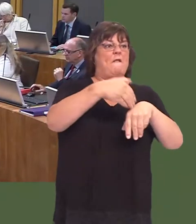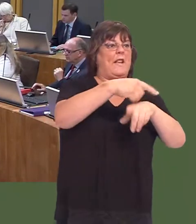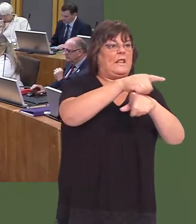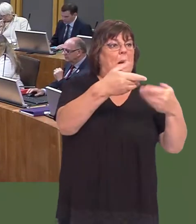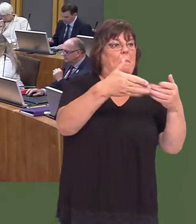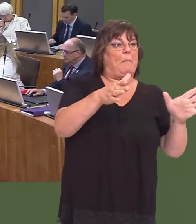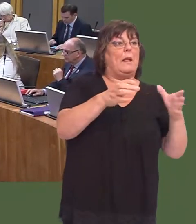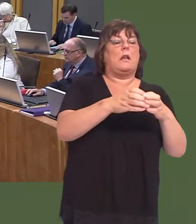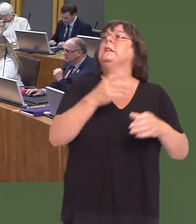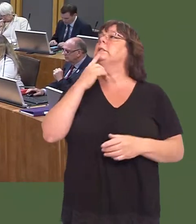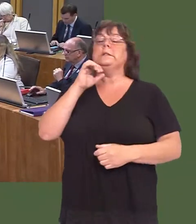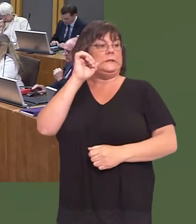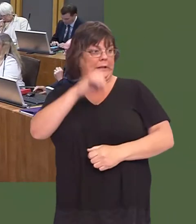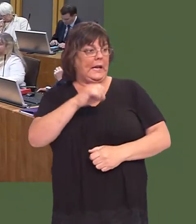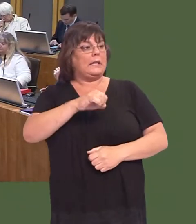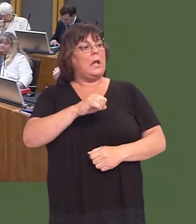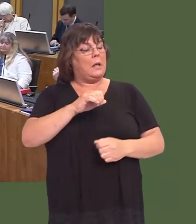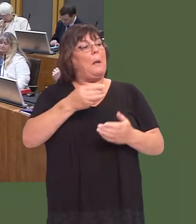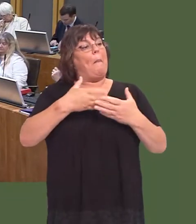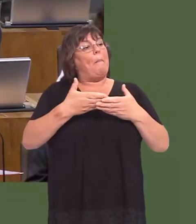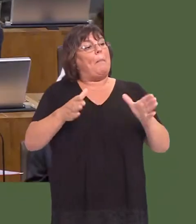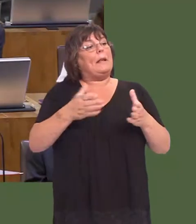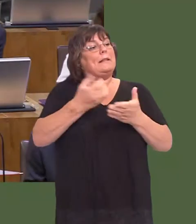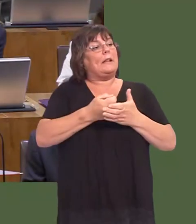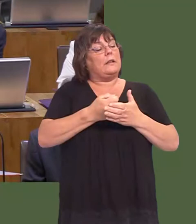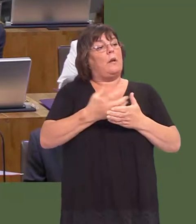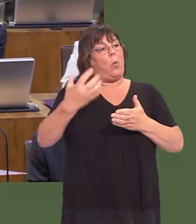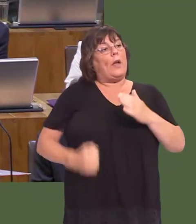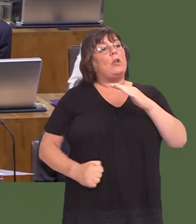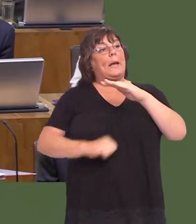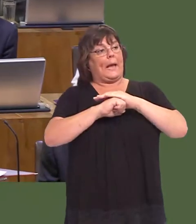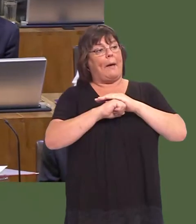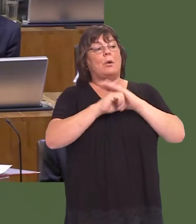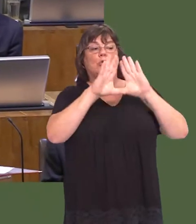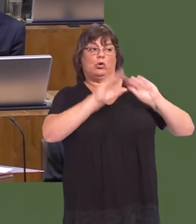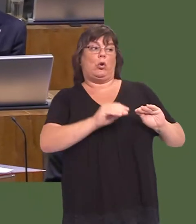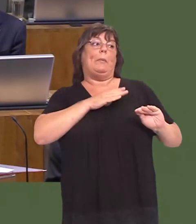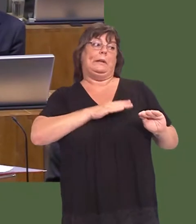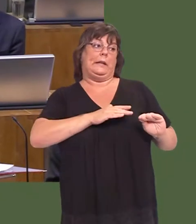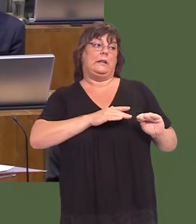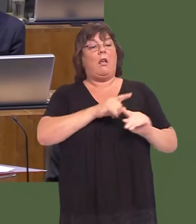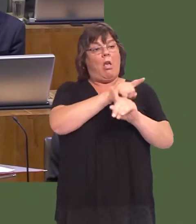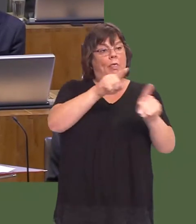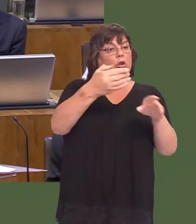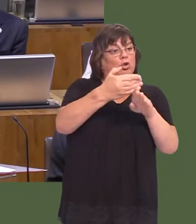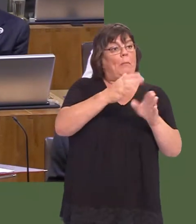The time has come to ditch the public sector pay cap. We need to make sure that public sector workers are paid properly for the job that they do.